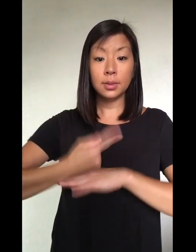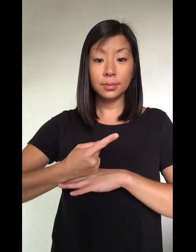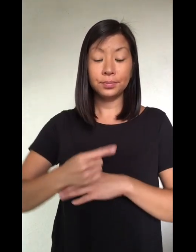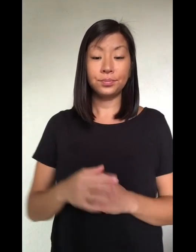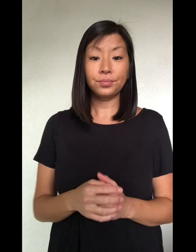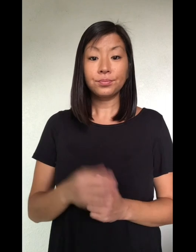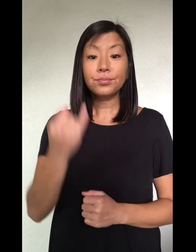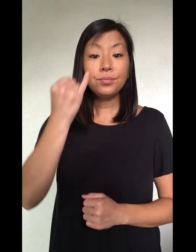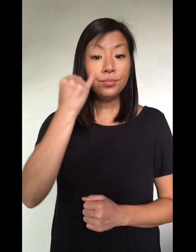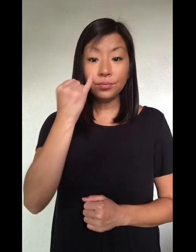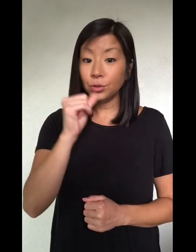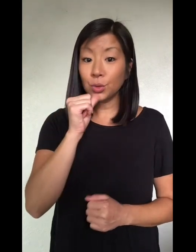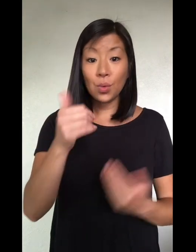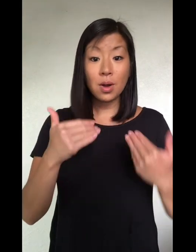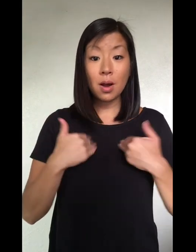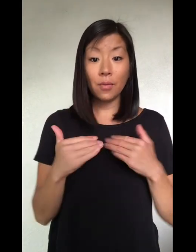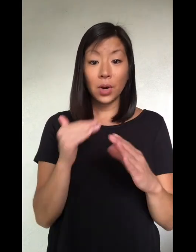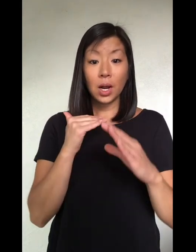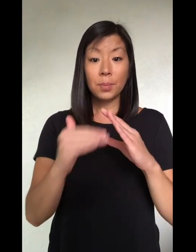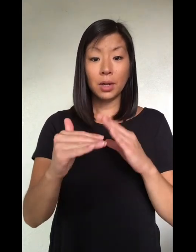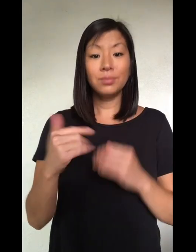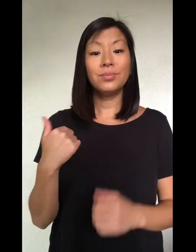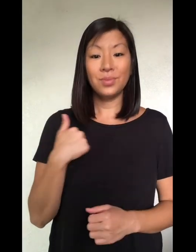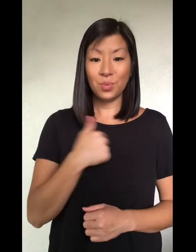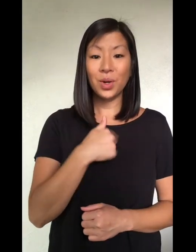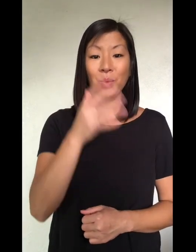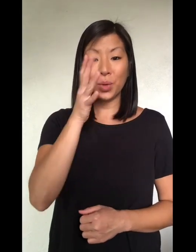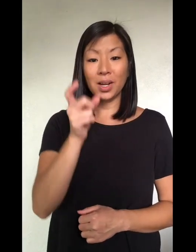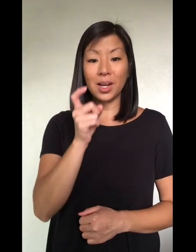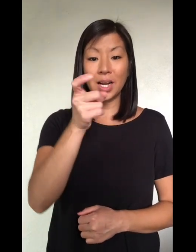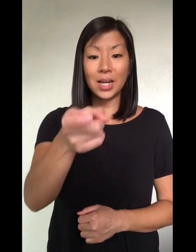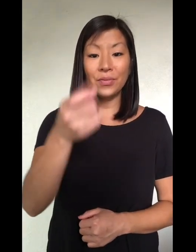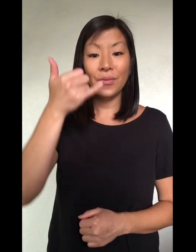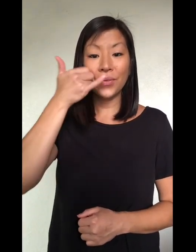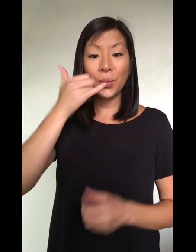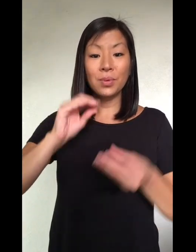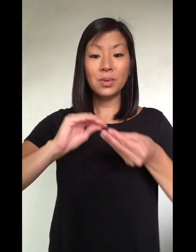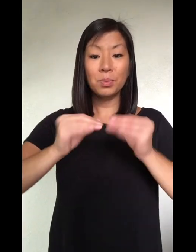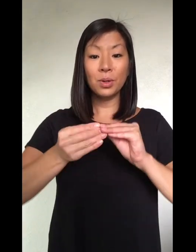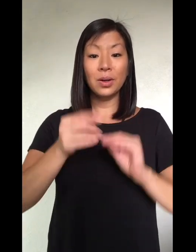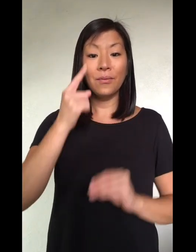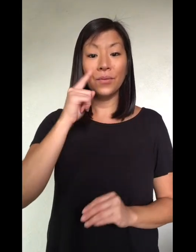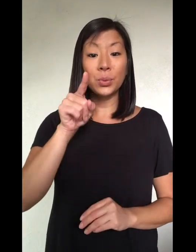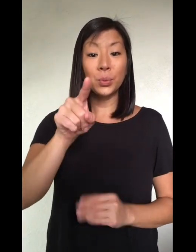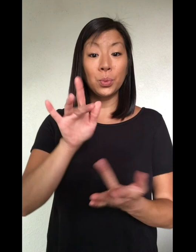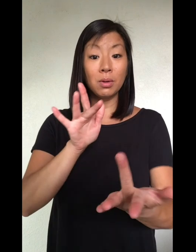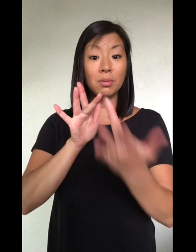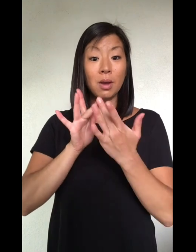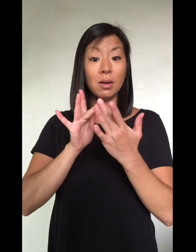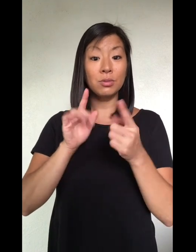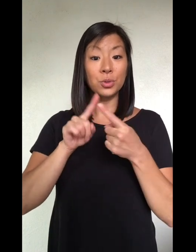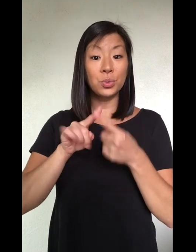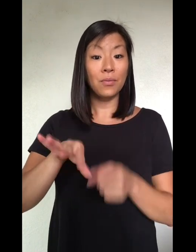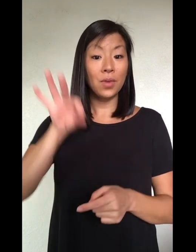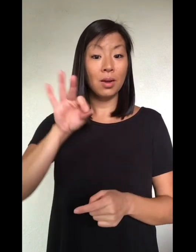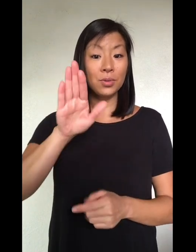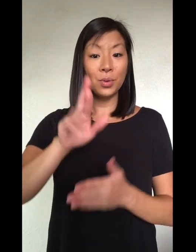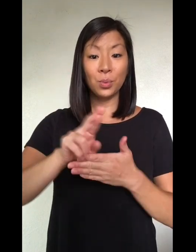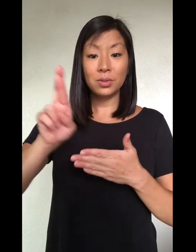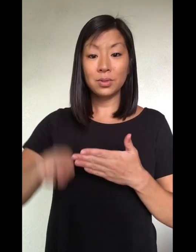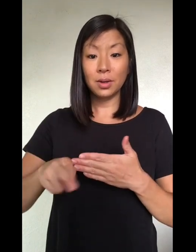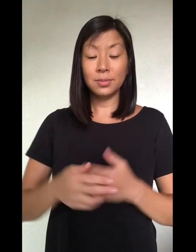If you do not have an email address, you will be given a phone number to call to check your results.